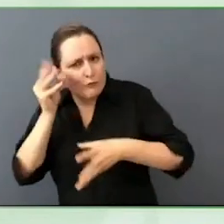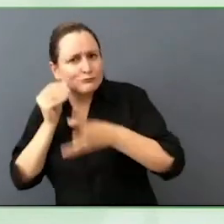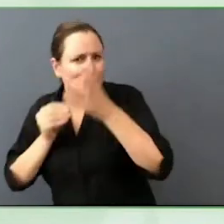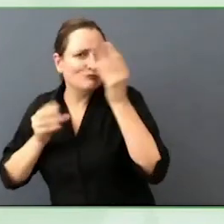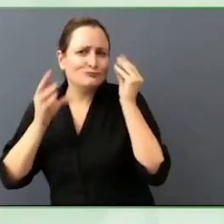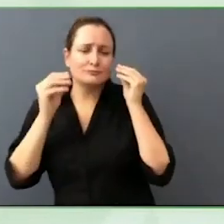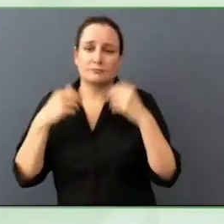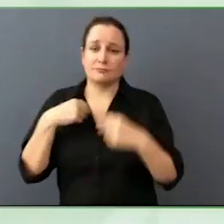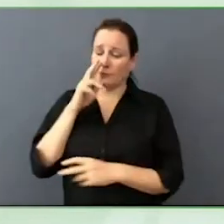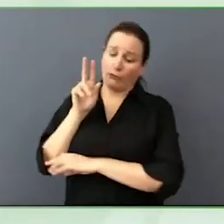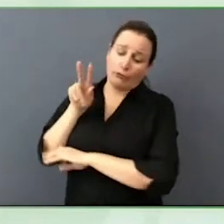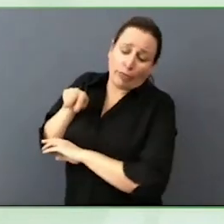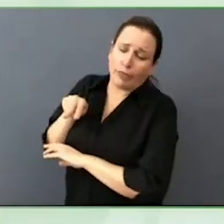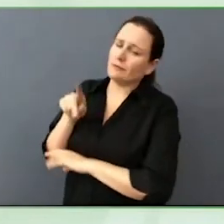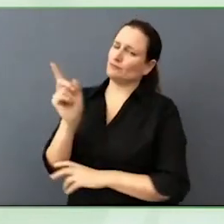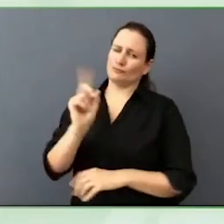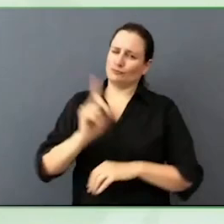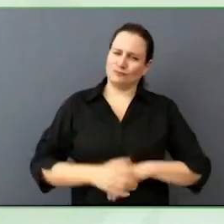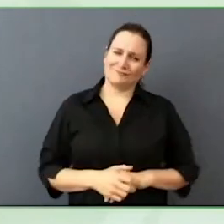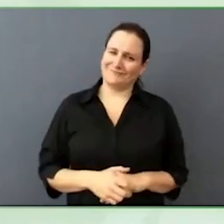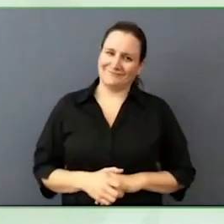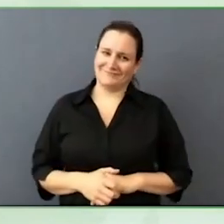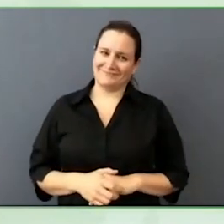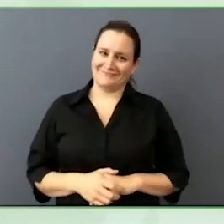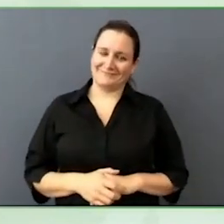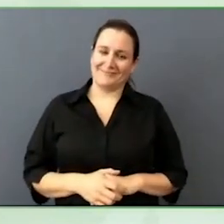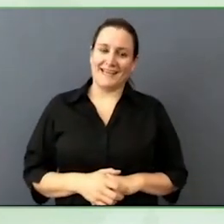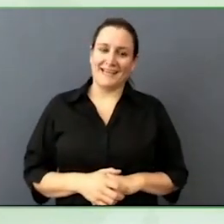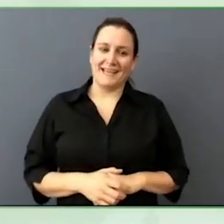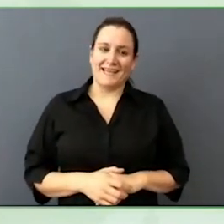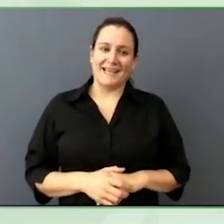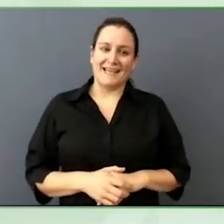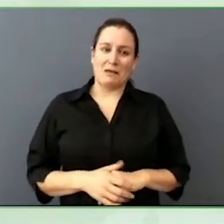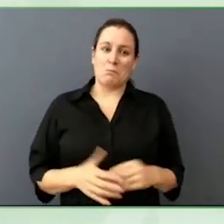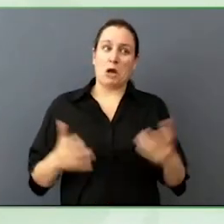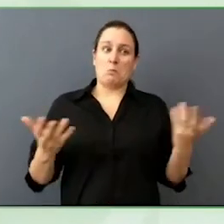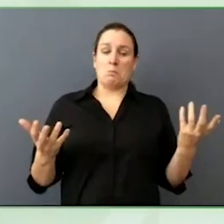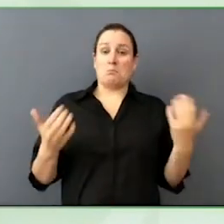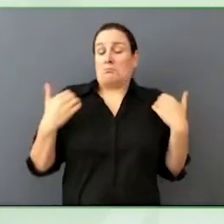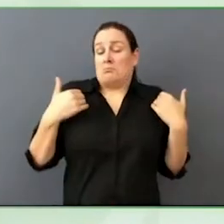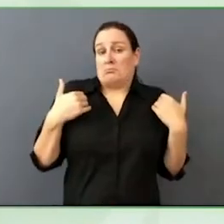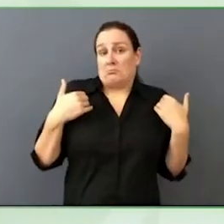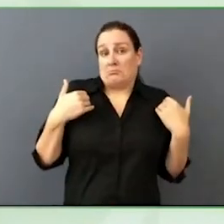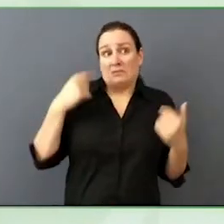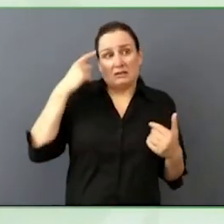I will add, I do not have the full answer but I think those are parts of the puzzle.